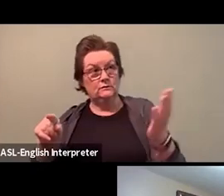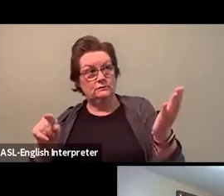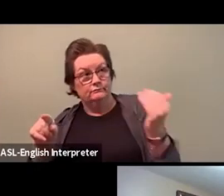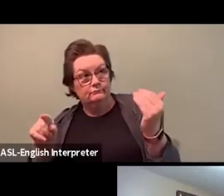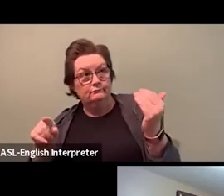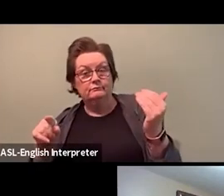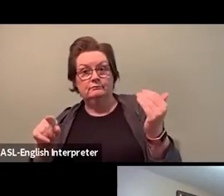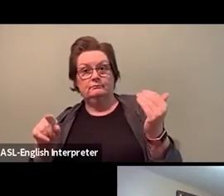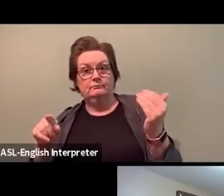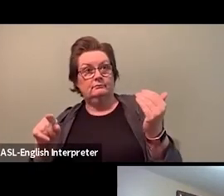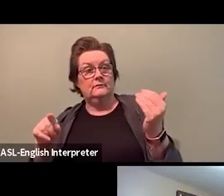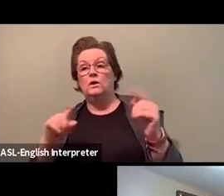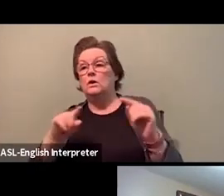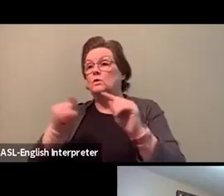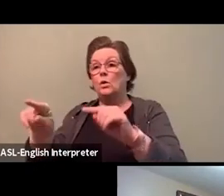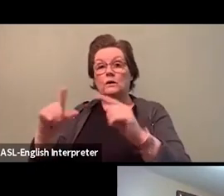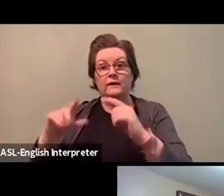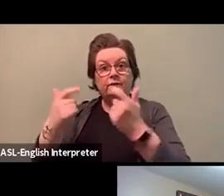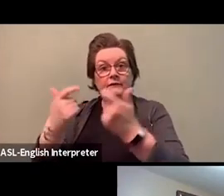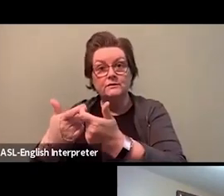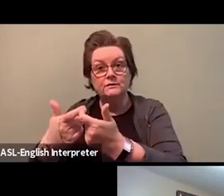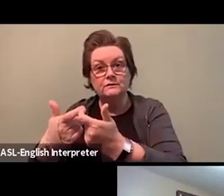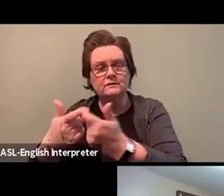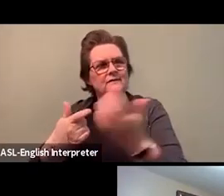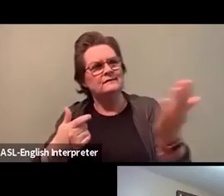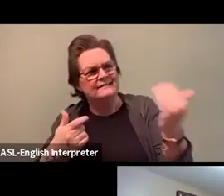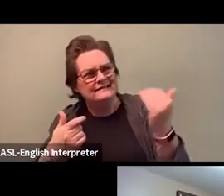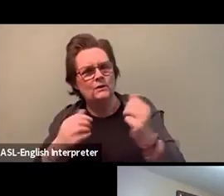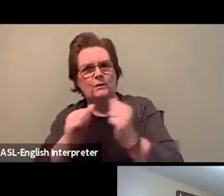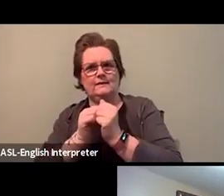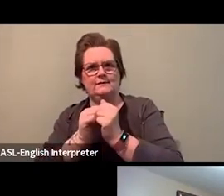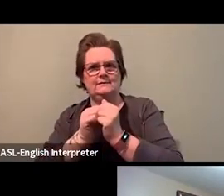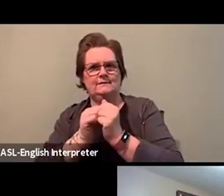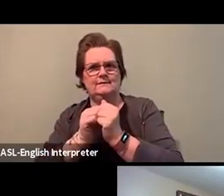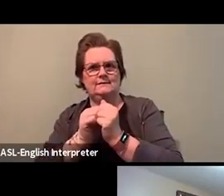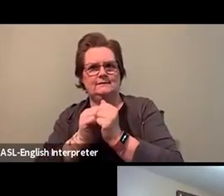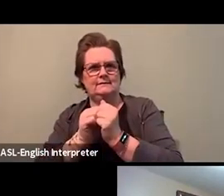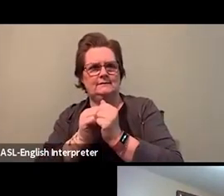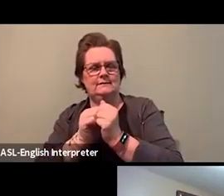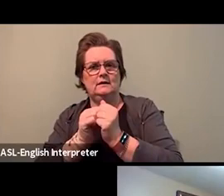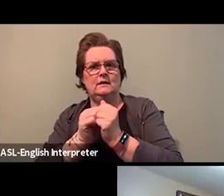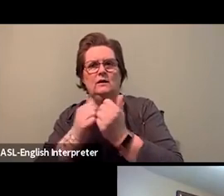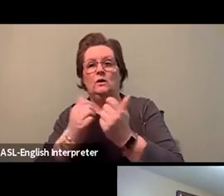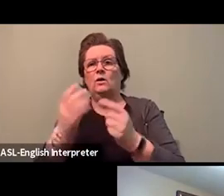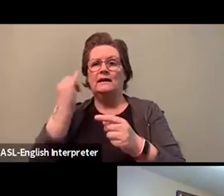you know, go around to the local and talk to other members about how you can make a difference and make change.